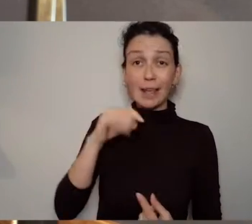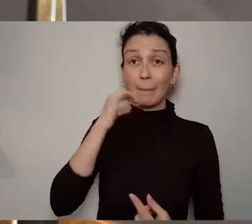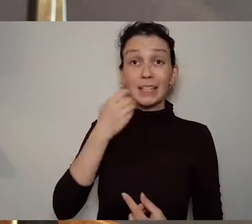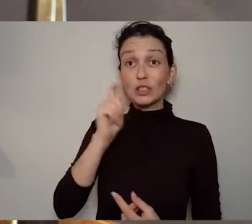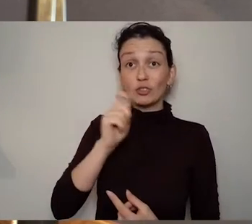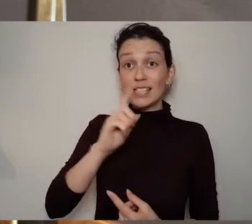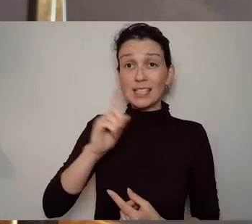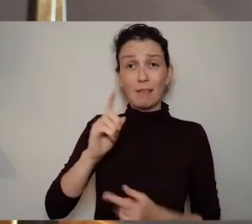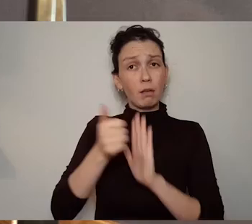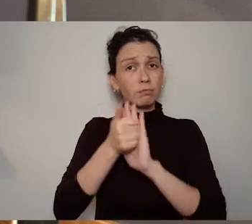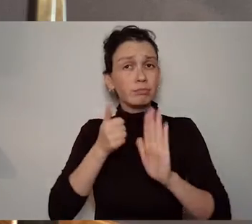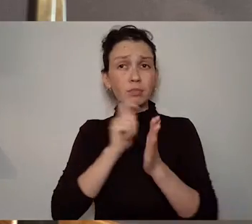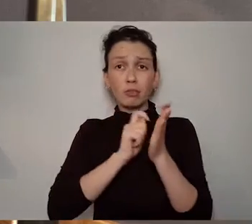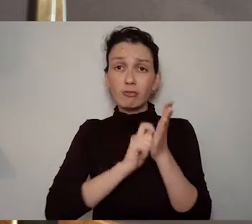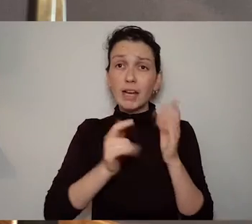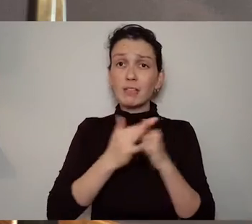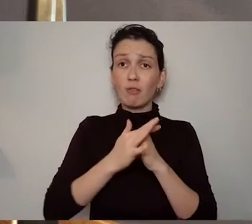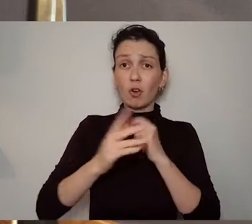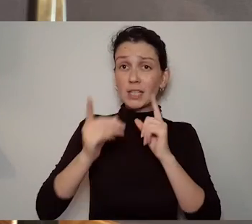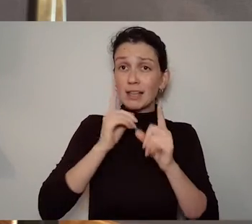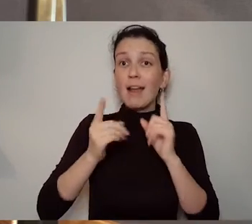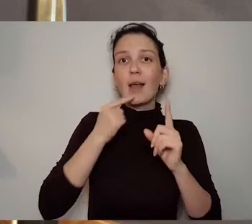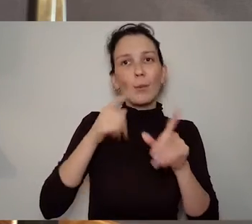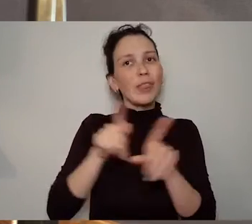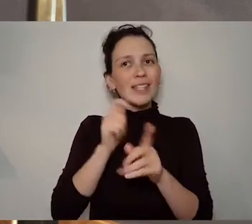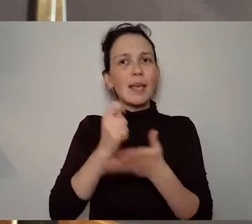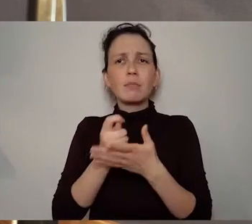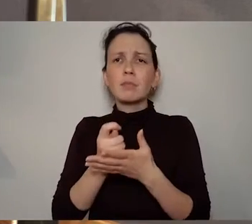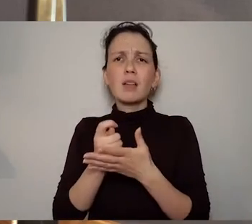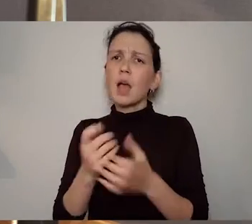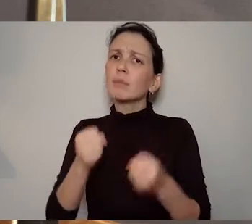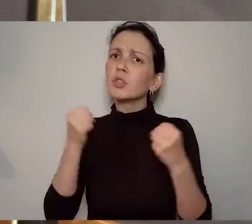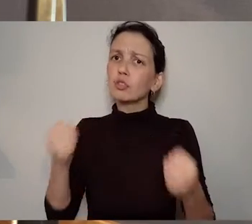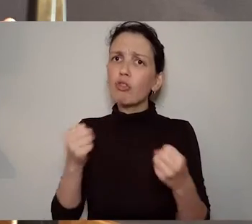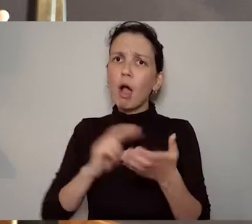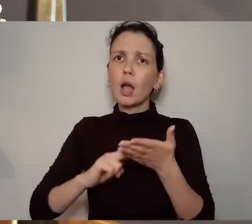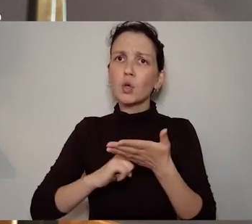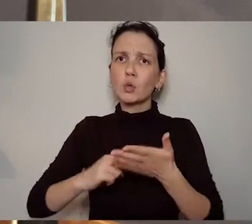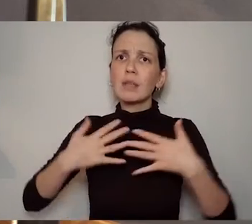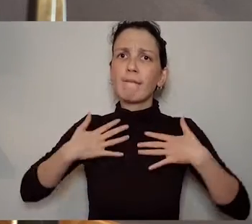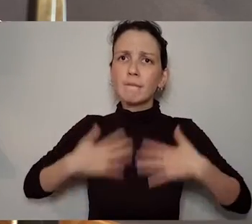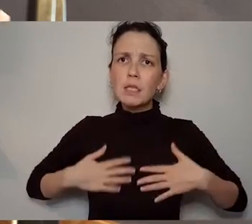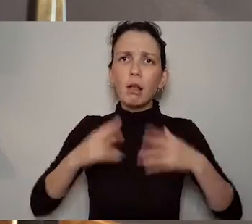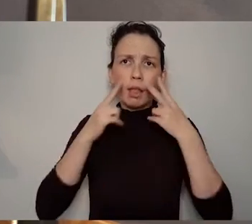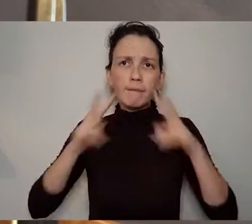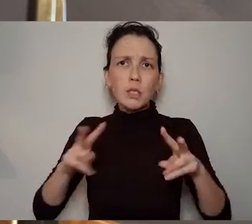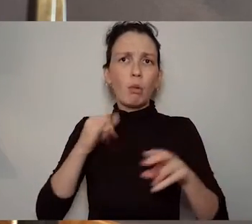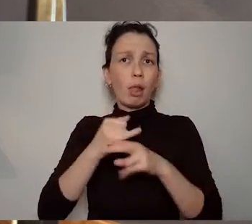is why her work lends itself to the ballet and to a very contemporary practice which is live